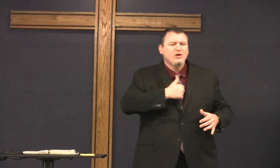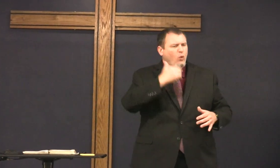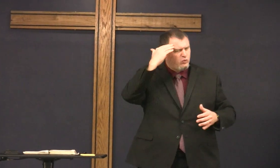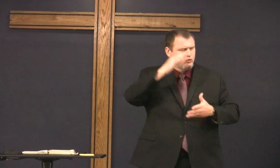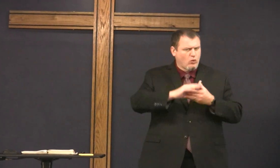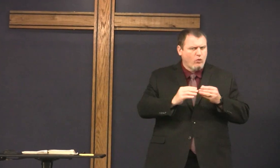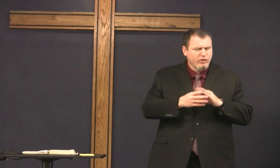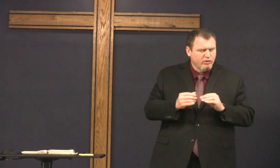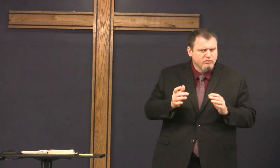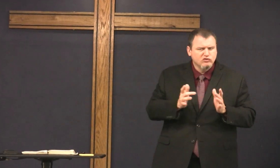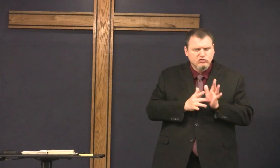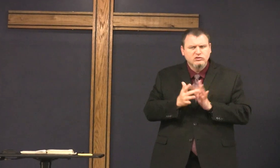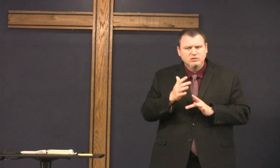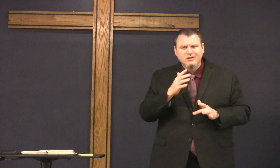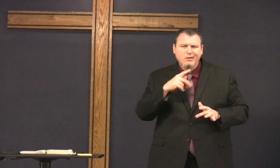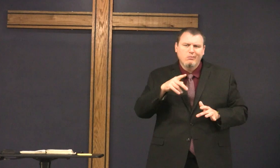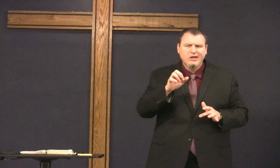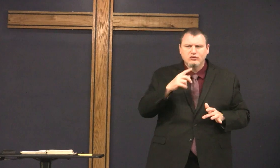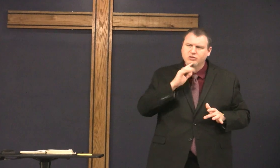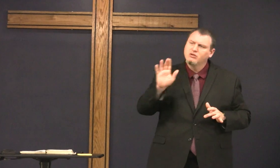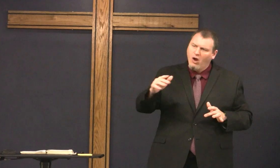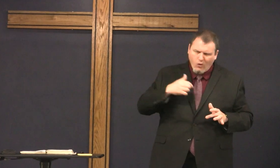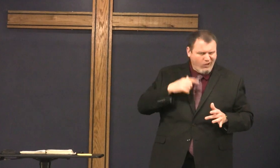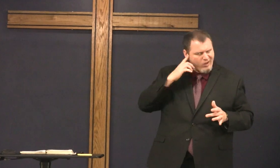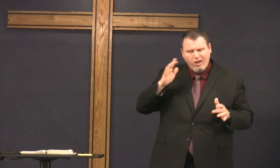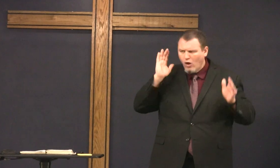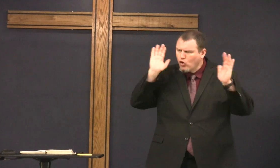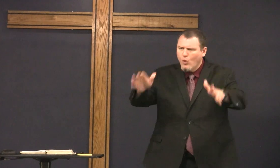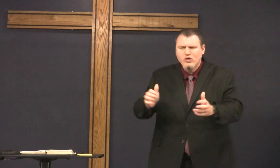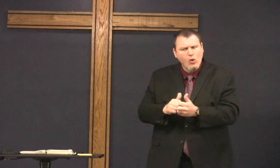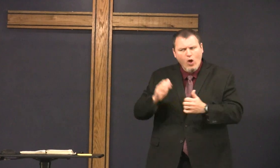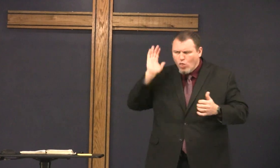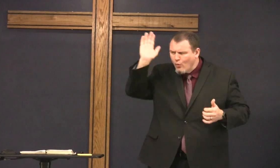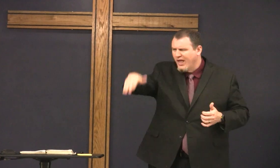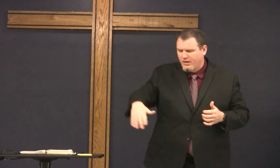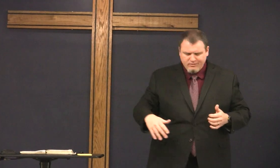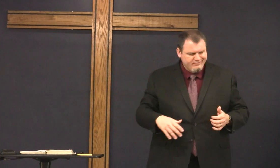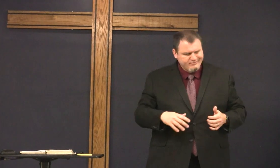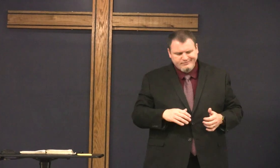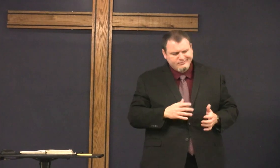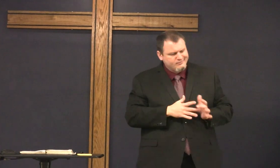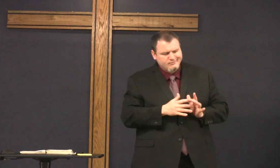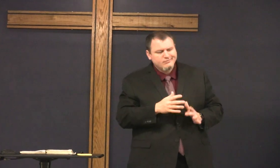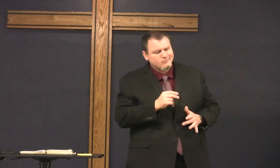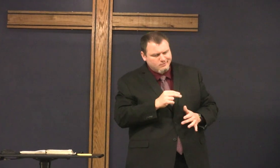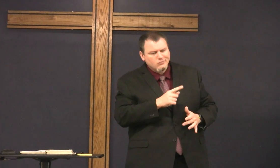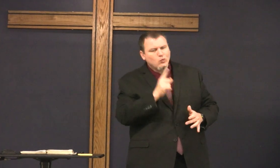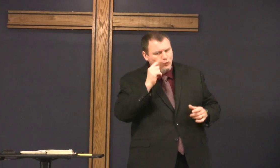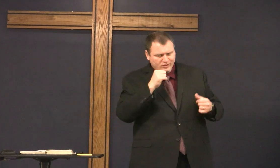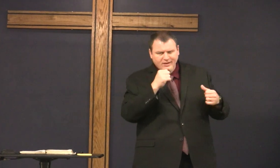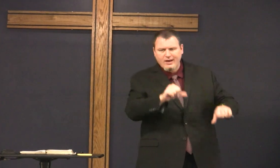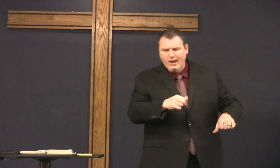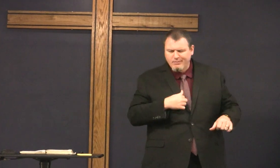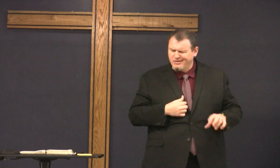that was bothering me so we know the story Peter says I'm going all the way with you